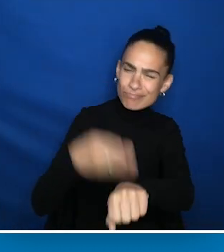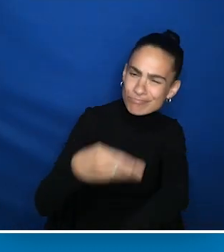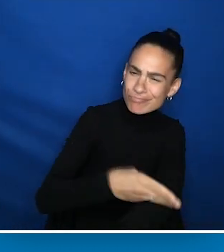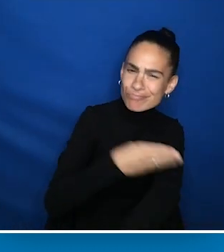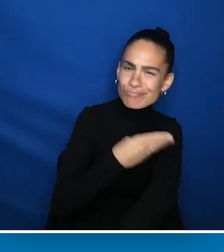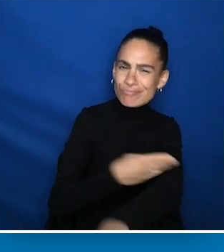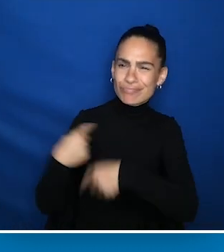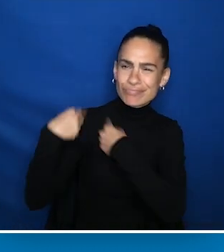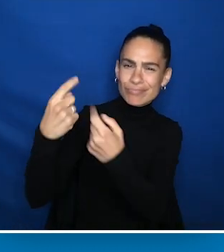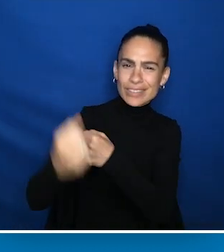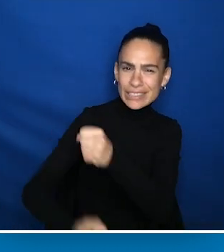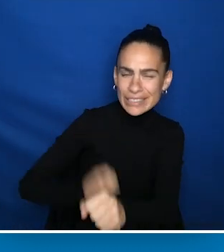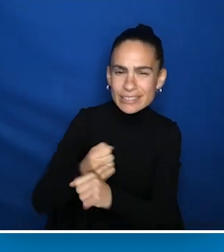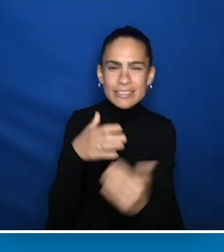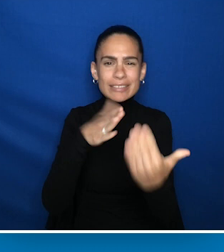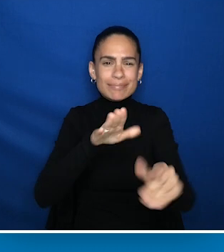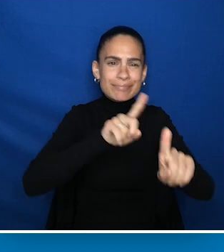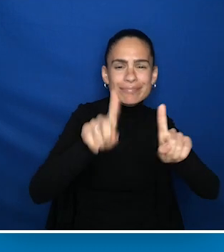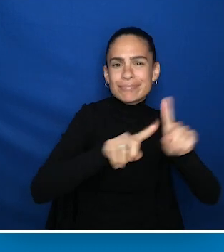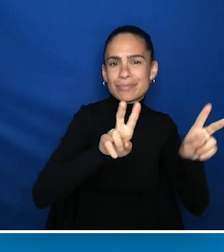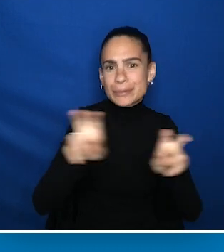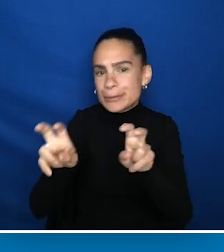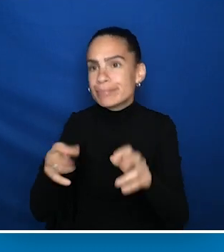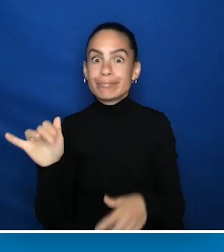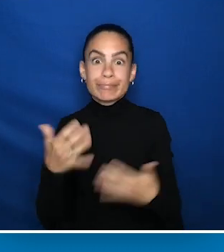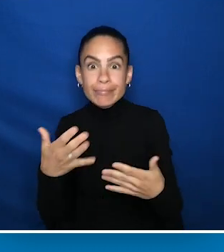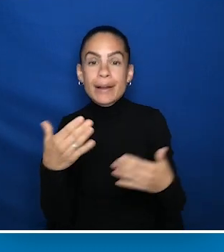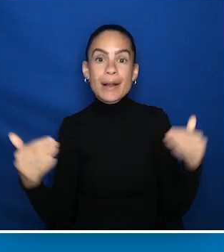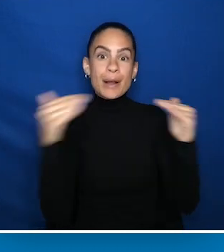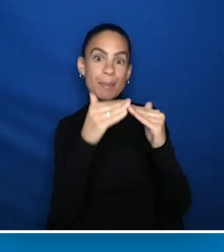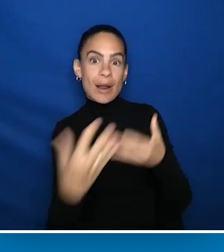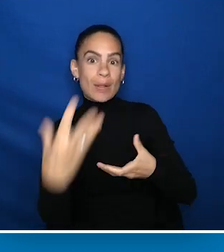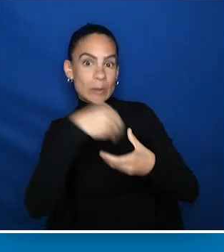tackling issues of equity and inclusion. Under Tawara Goode's leadership,